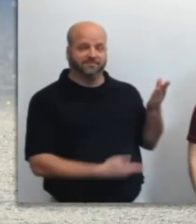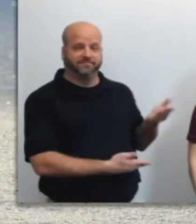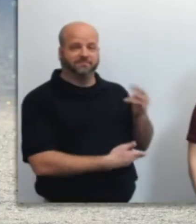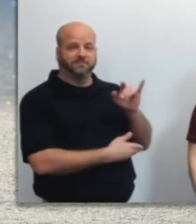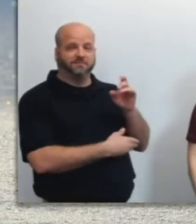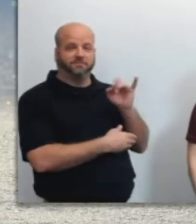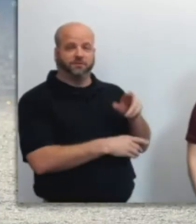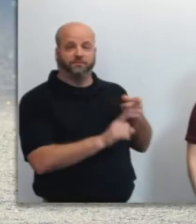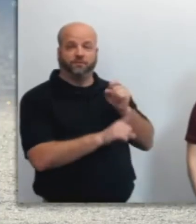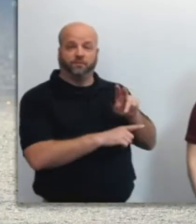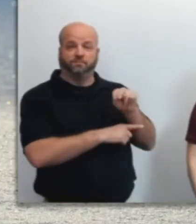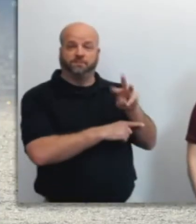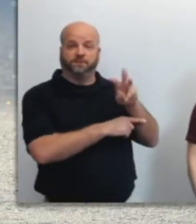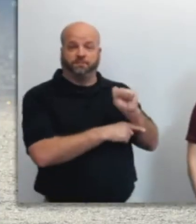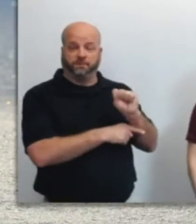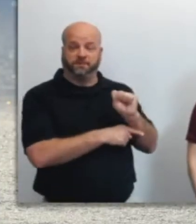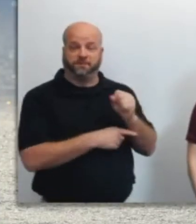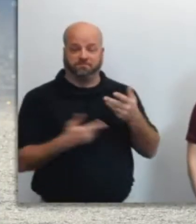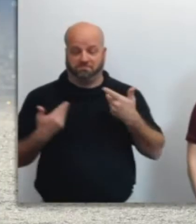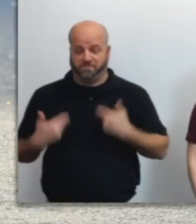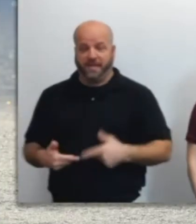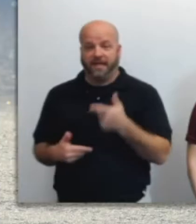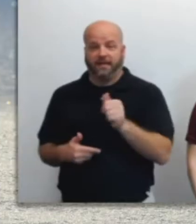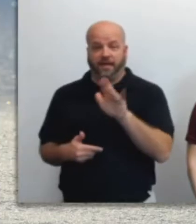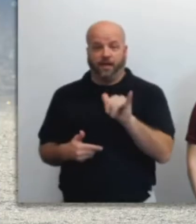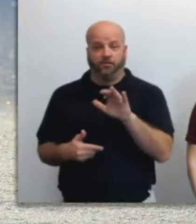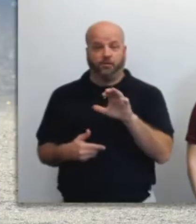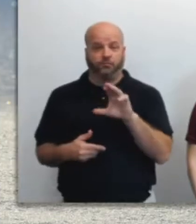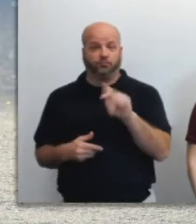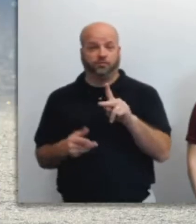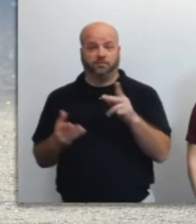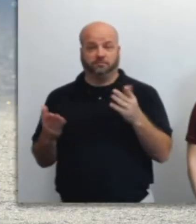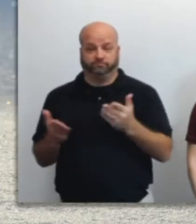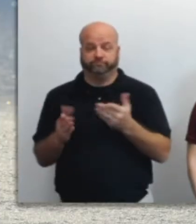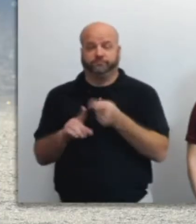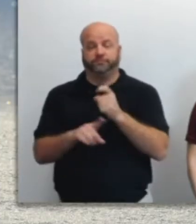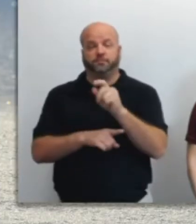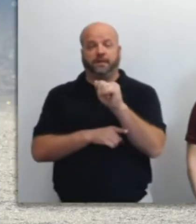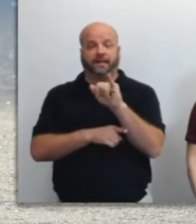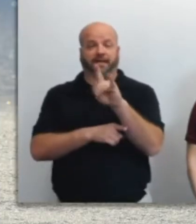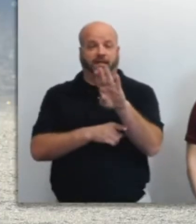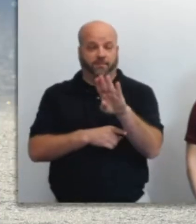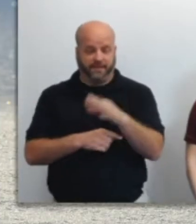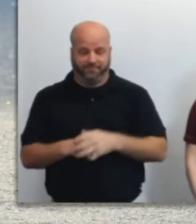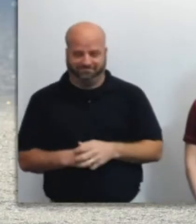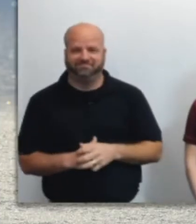Hi, I'm Jennifer Saari with the National Weather Service and I'm joined by Gary Crook from the Alabama Institute for the Deaf and Blind.